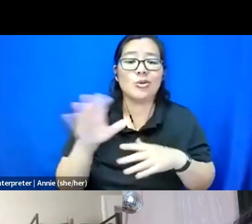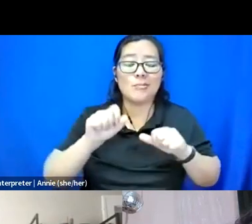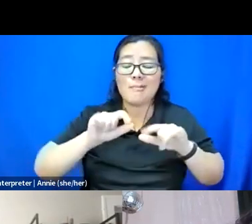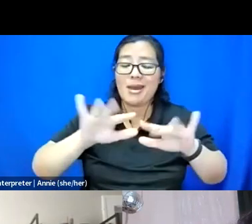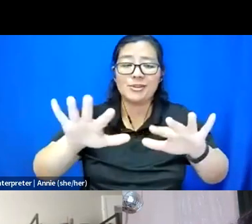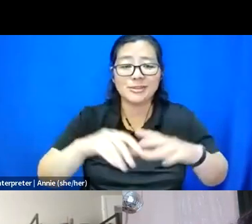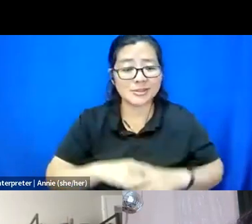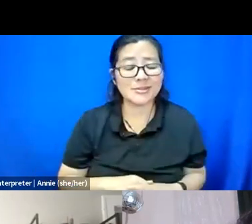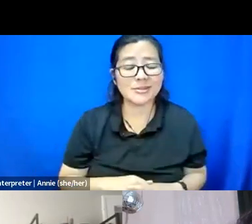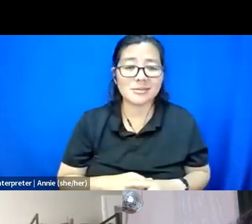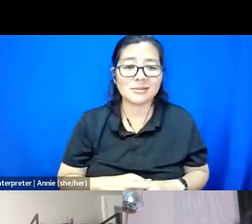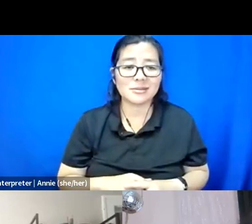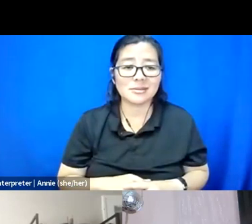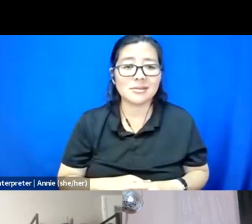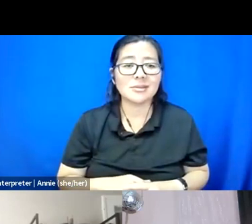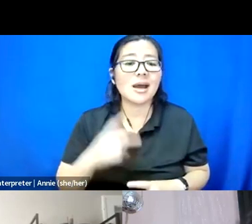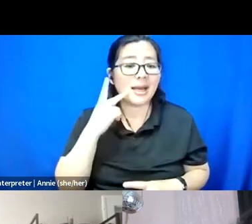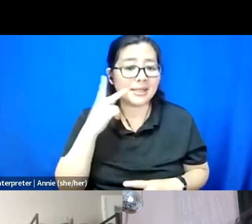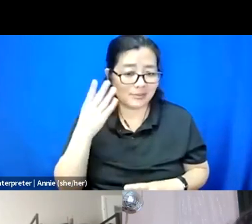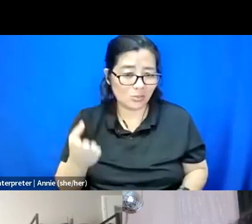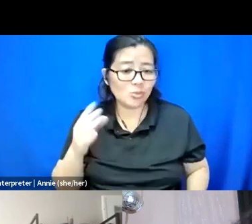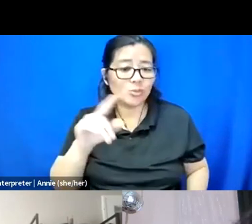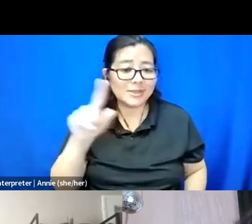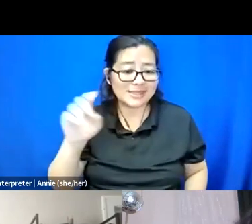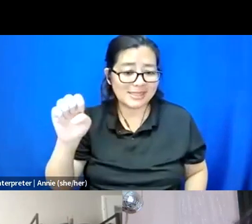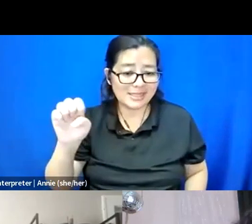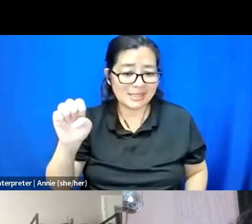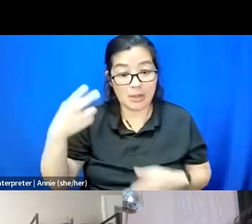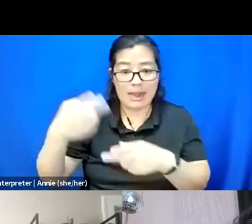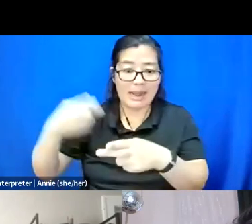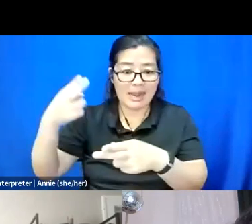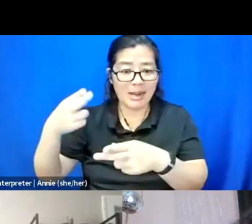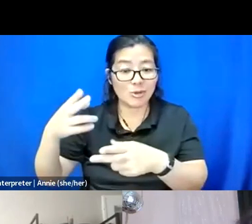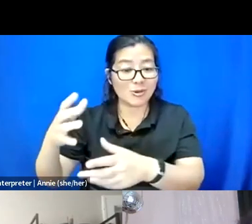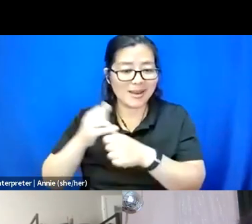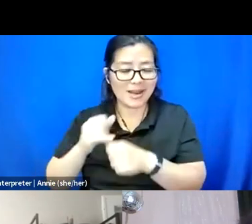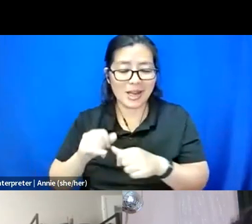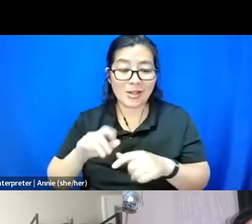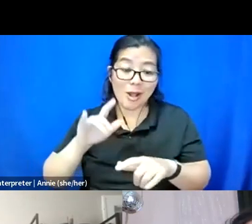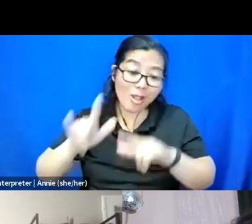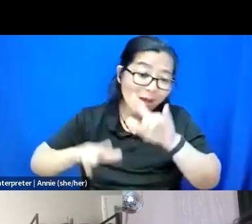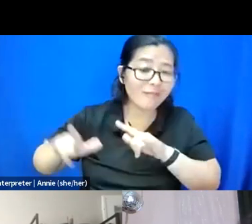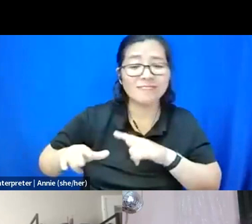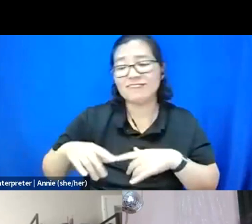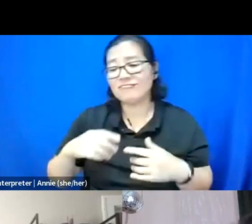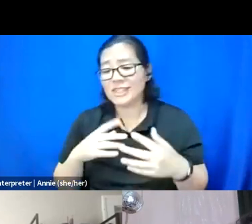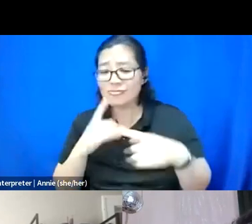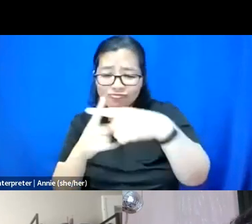I see for you Zee as well just want to name you're getting affirmations and love in the chat in the Q&A as well.